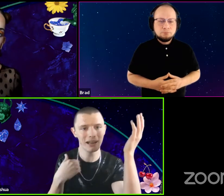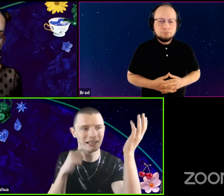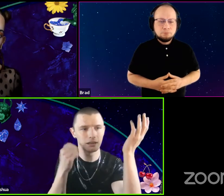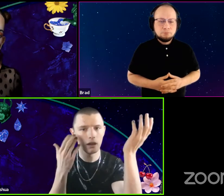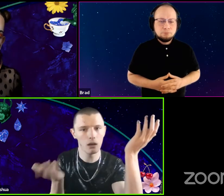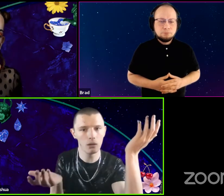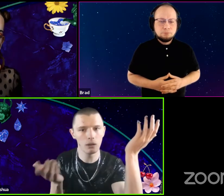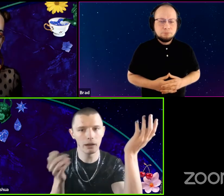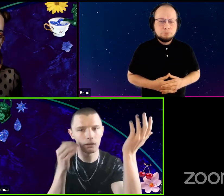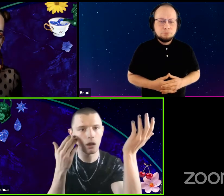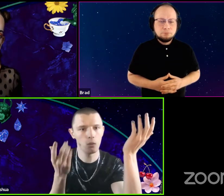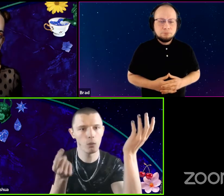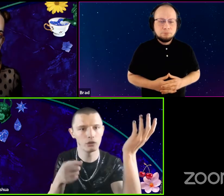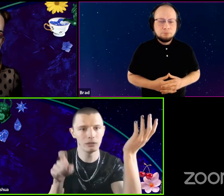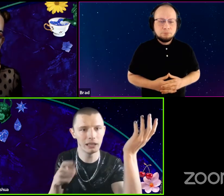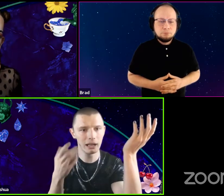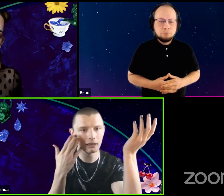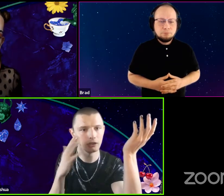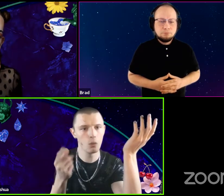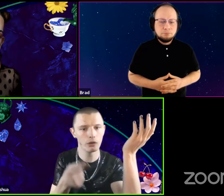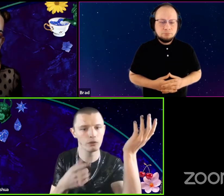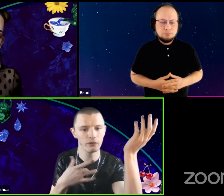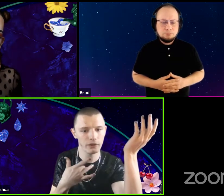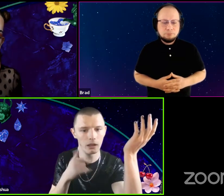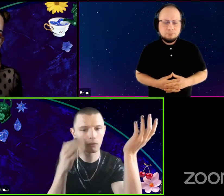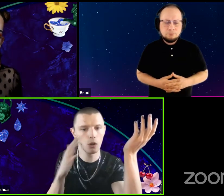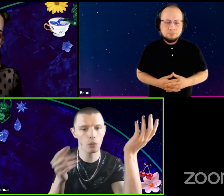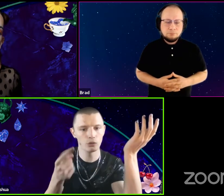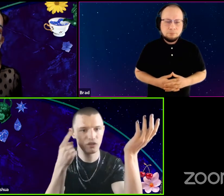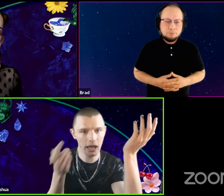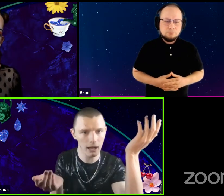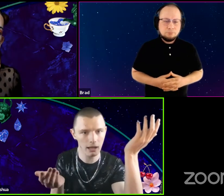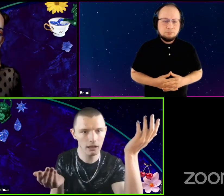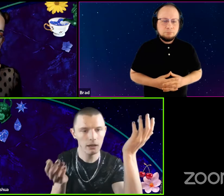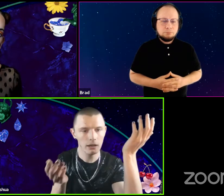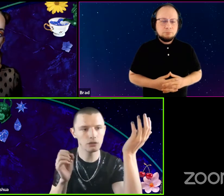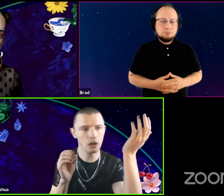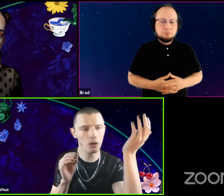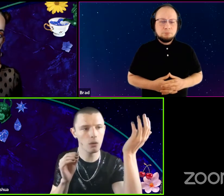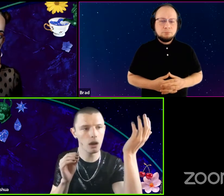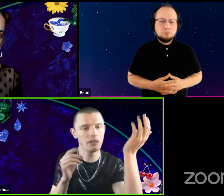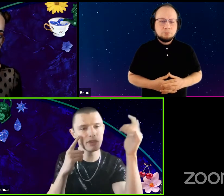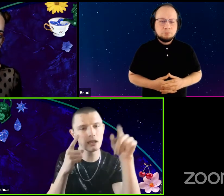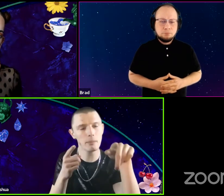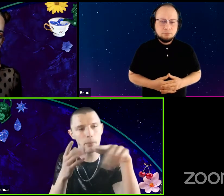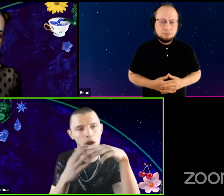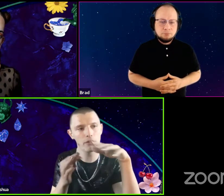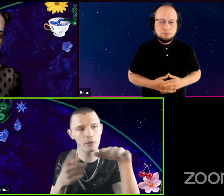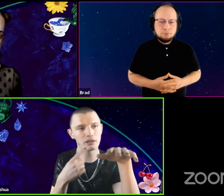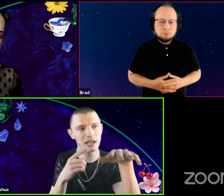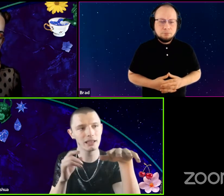I didn't know what you needed. I didn't know what you feel. I don't know what you think. So I think part of what you're saying is